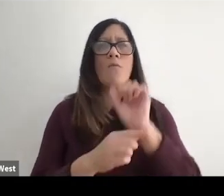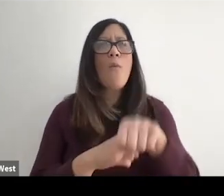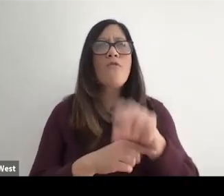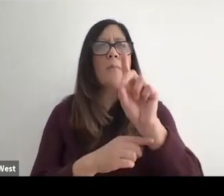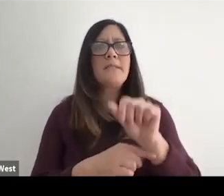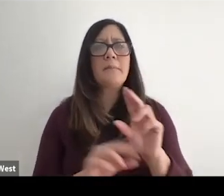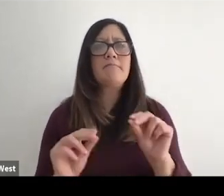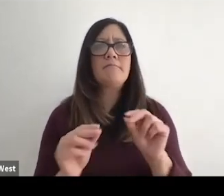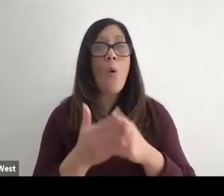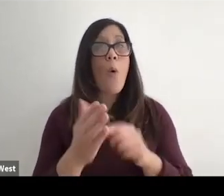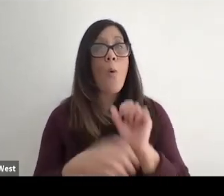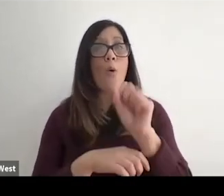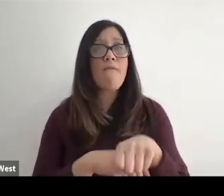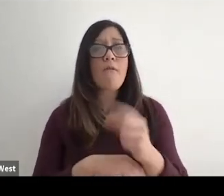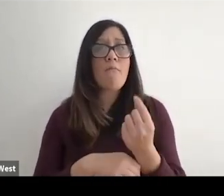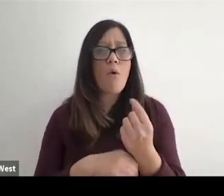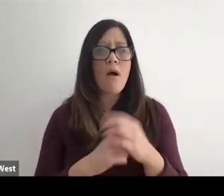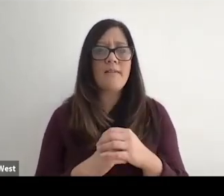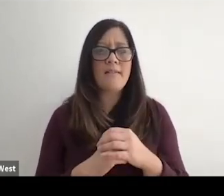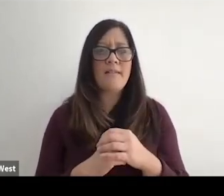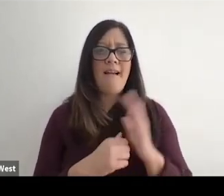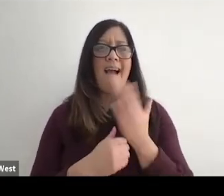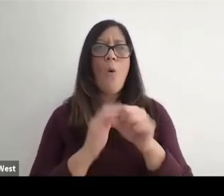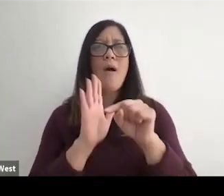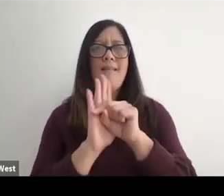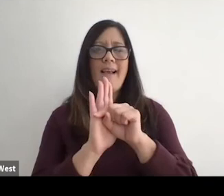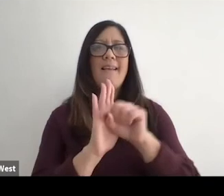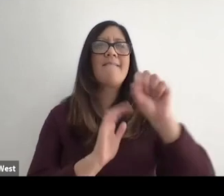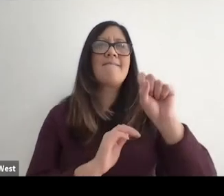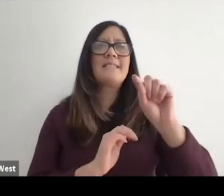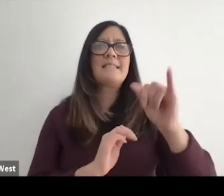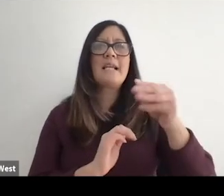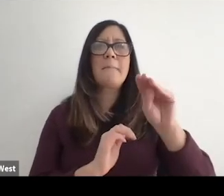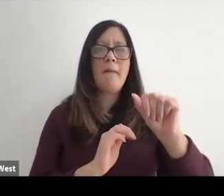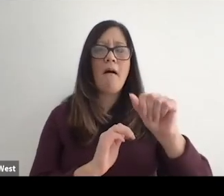is first of all our negative stigma. The stigma that comes in. Why is my wife is my wife going